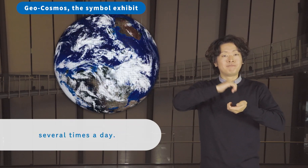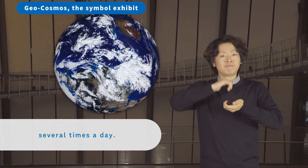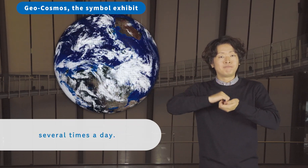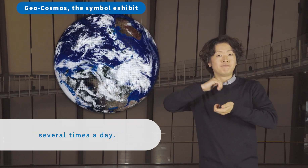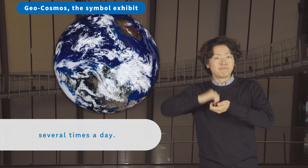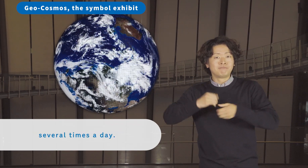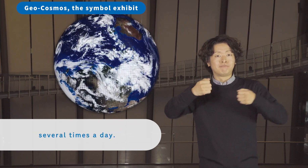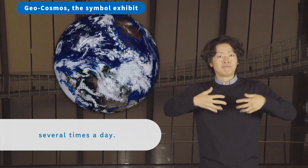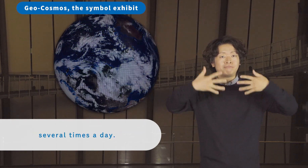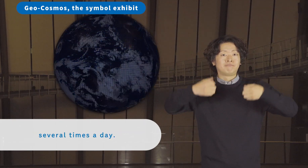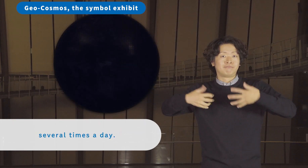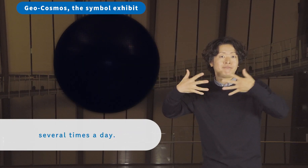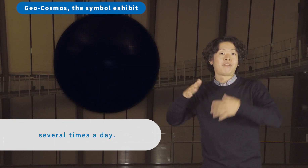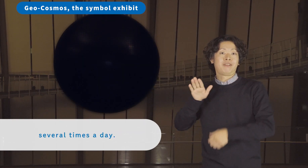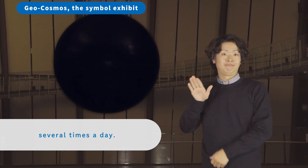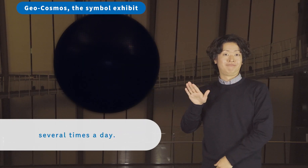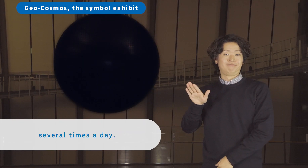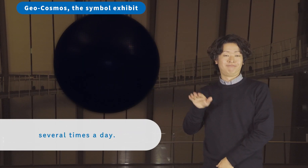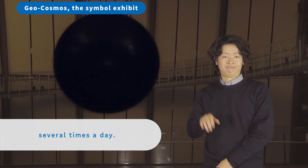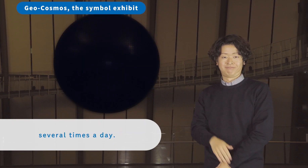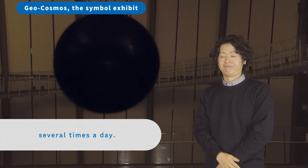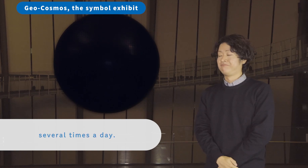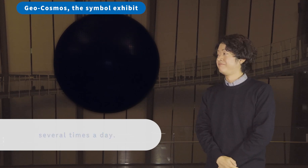several times a day.